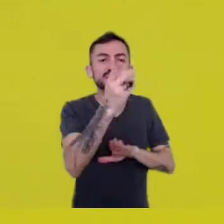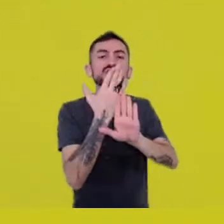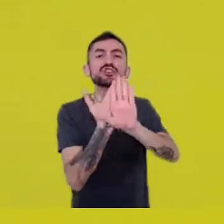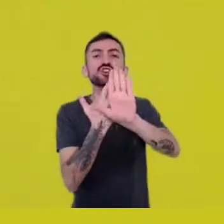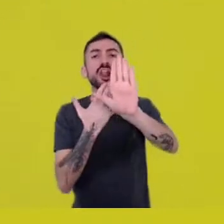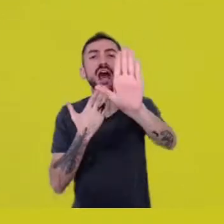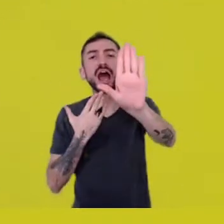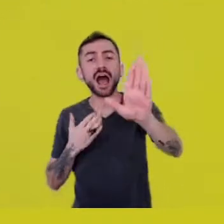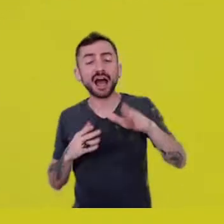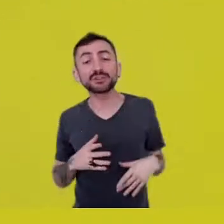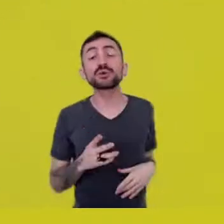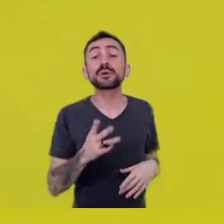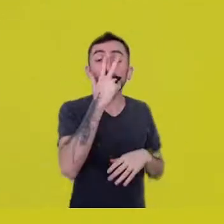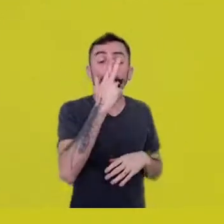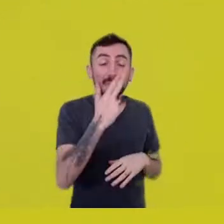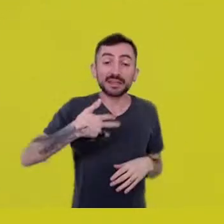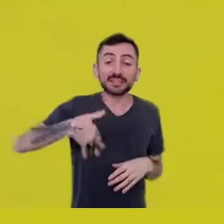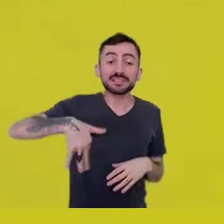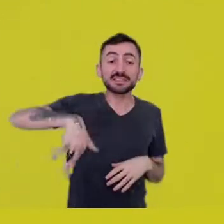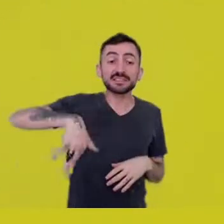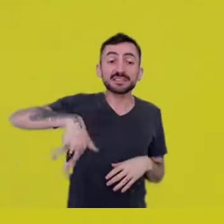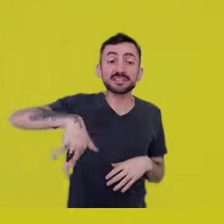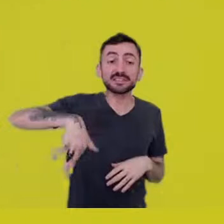to allow us to circulate, as if planet Earth